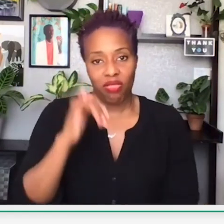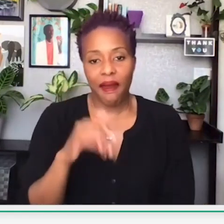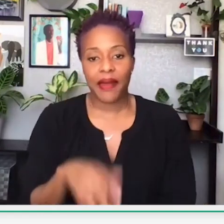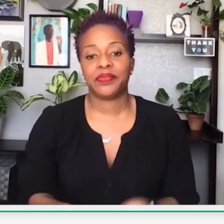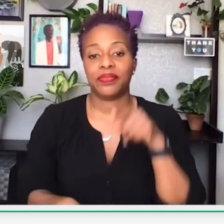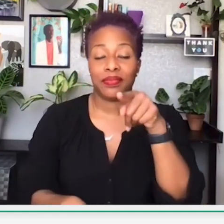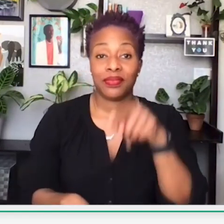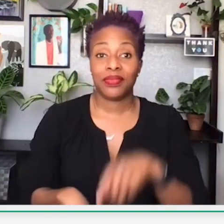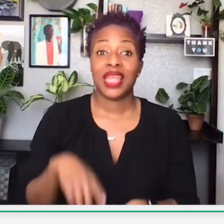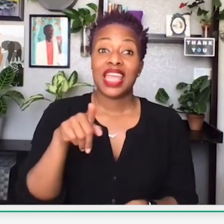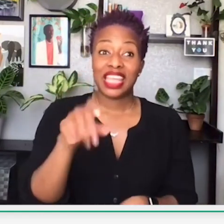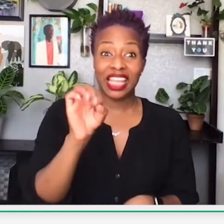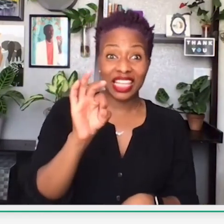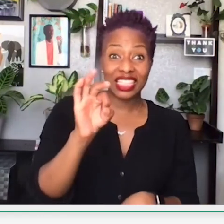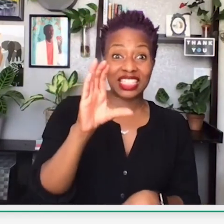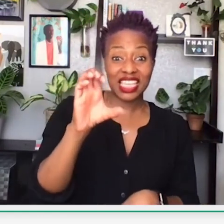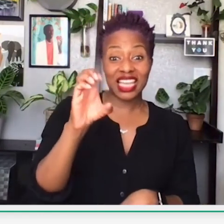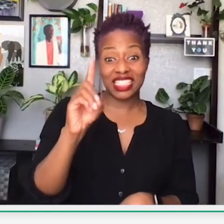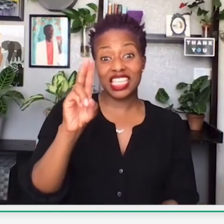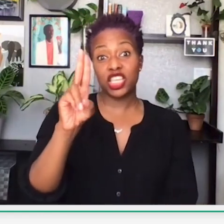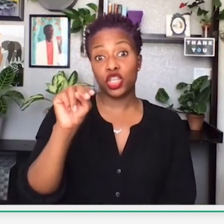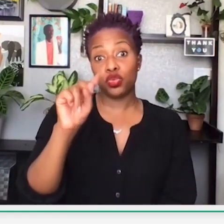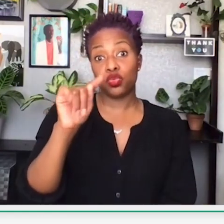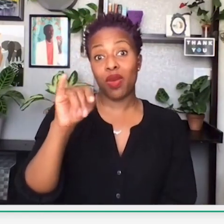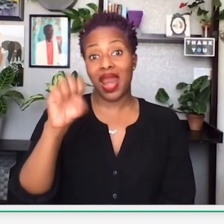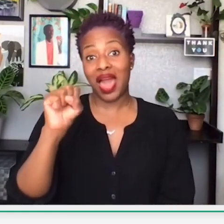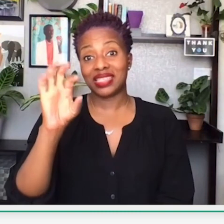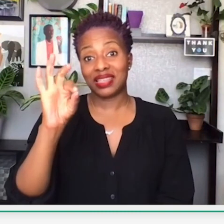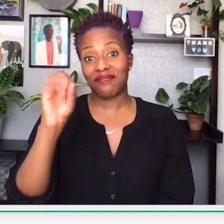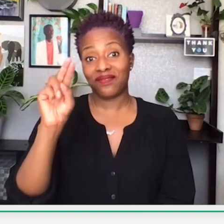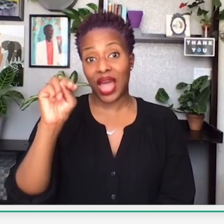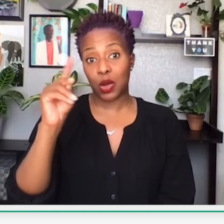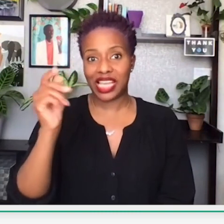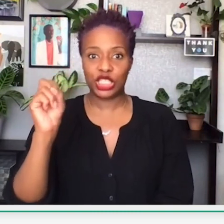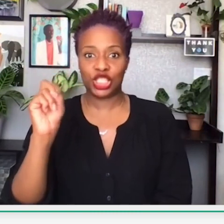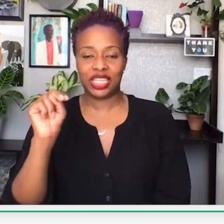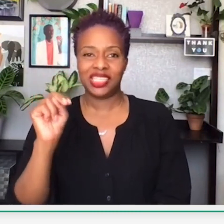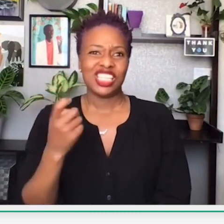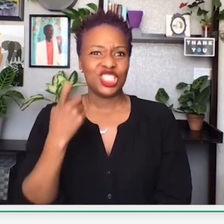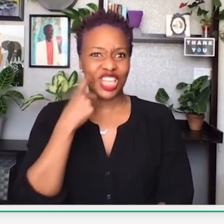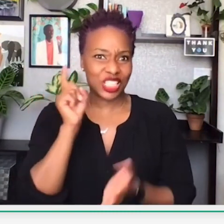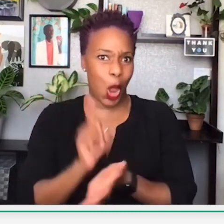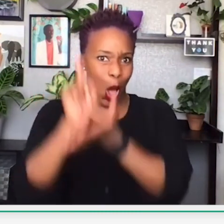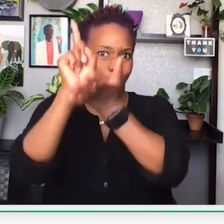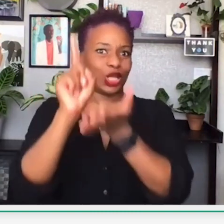If you were denied in the past, that's something to consider. Consider applying again.